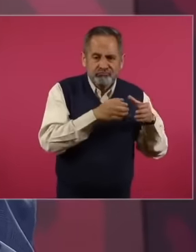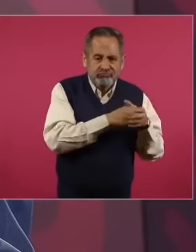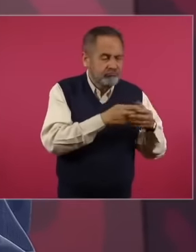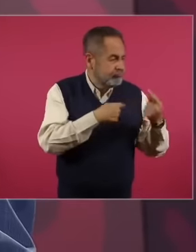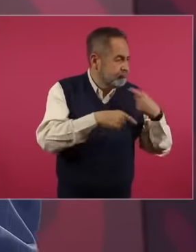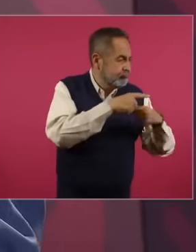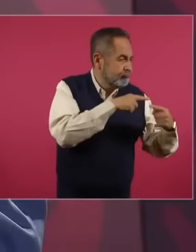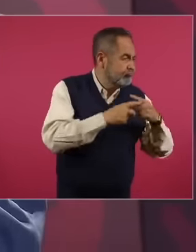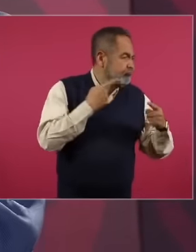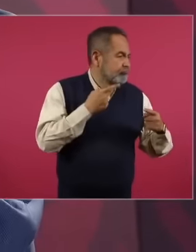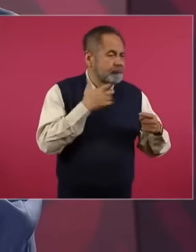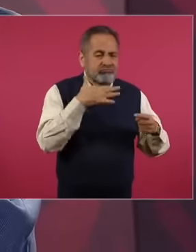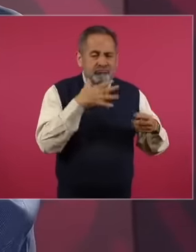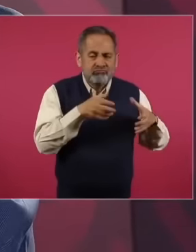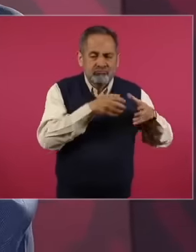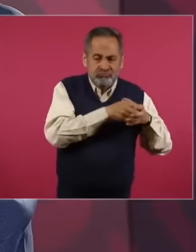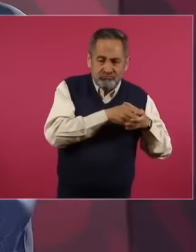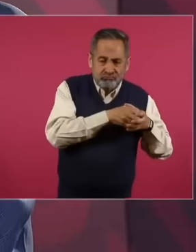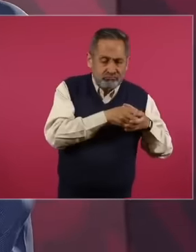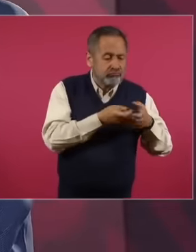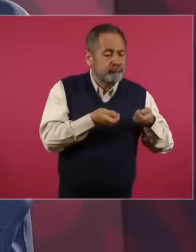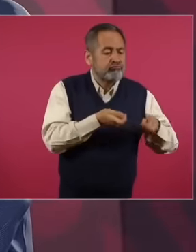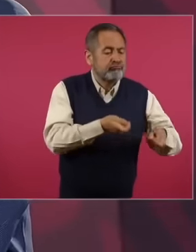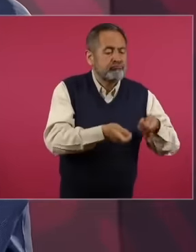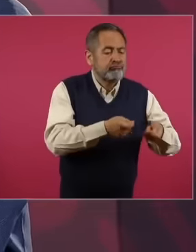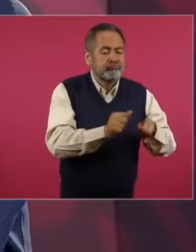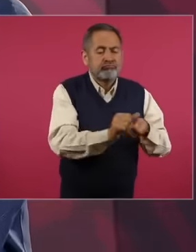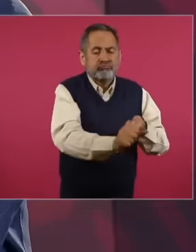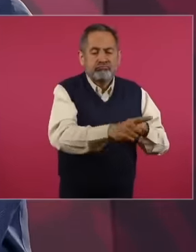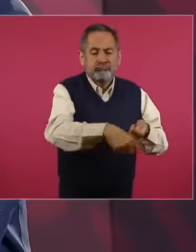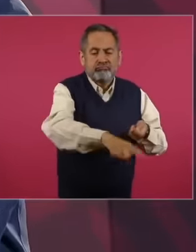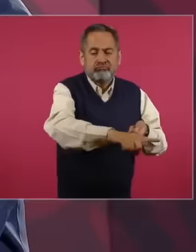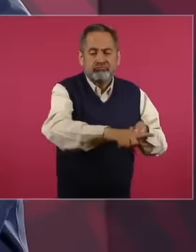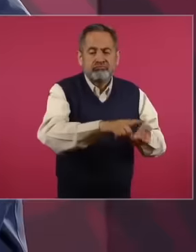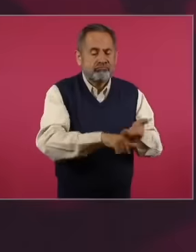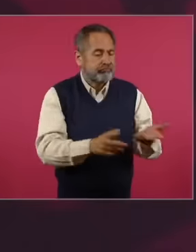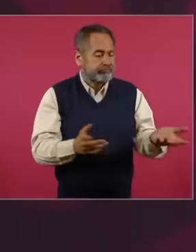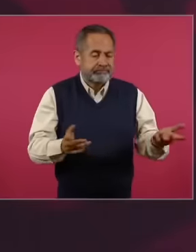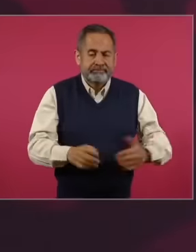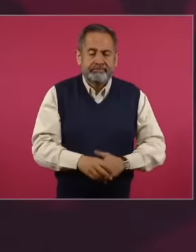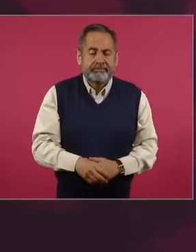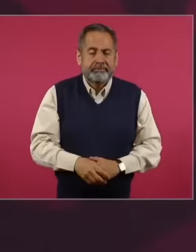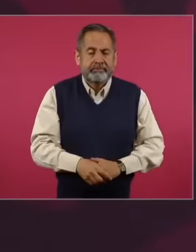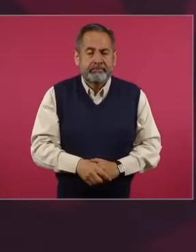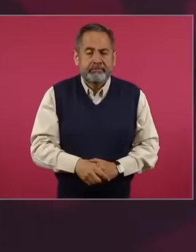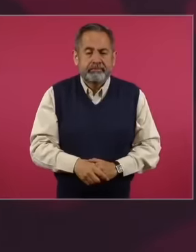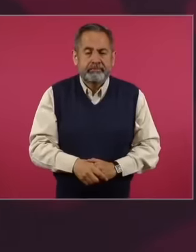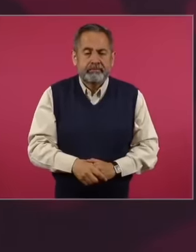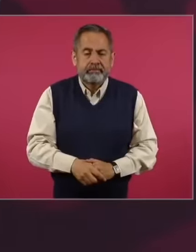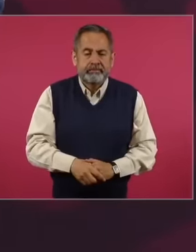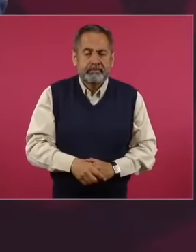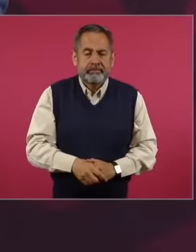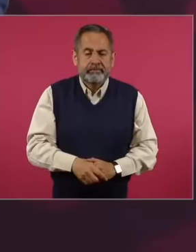It is a